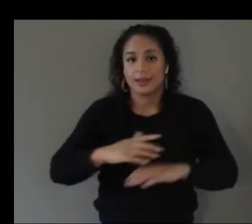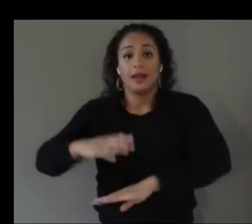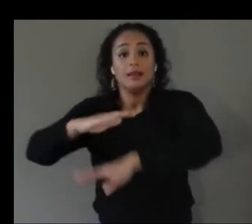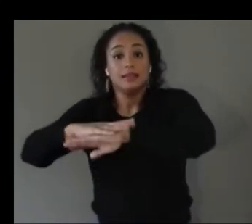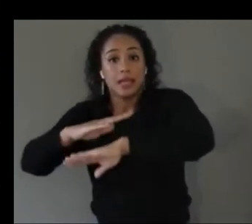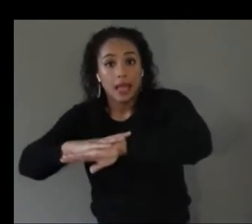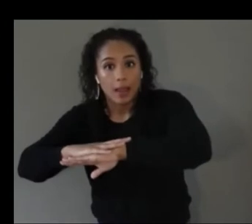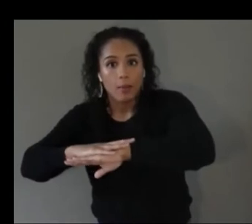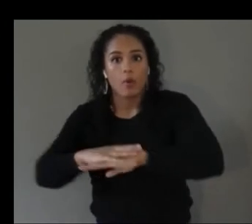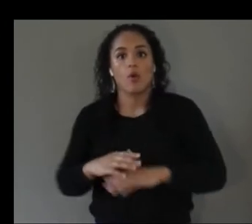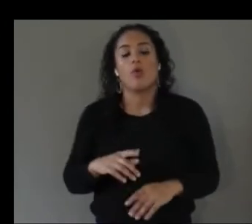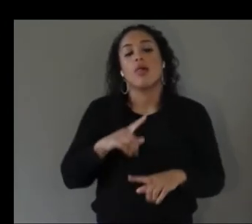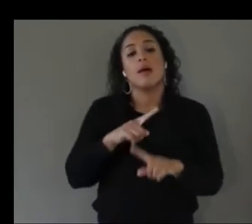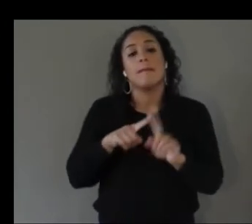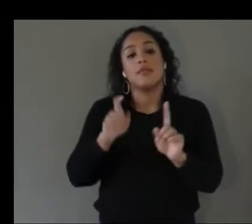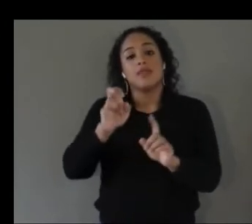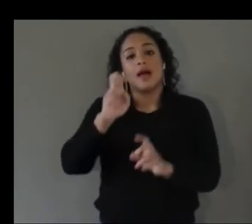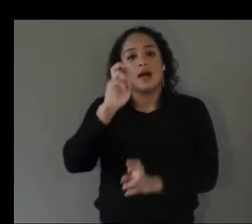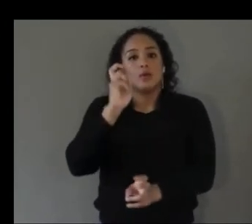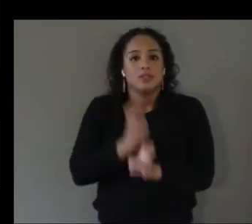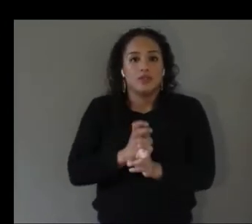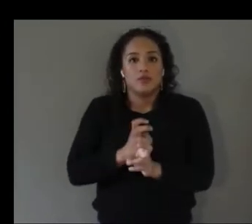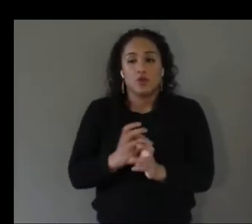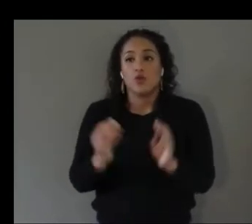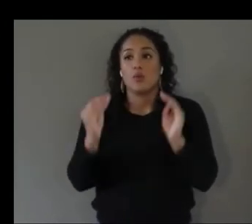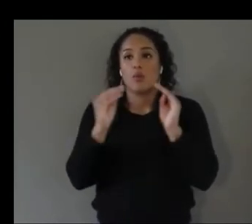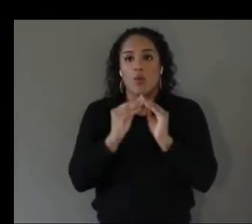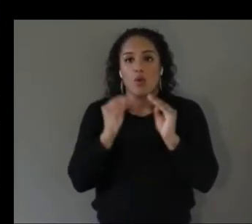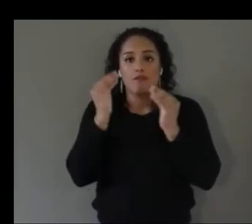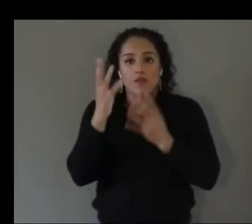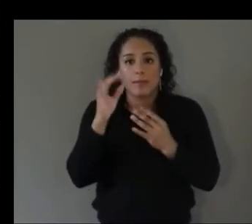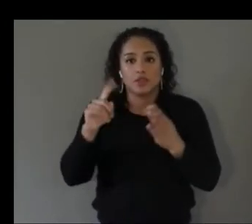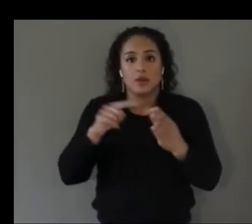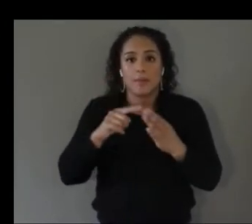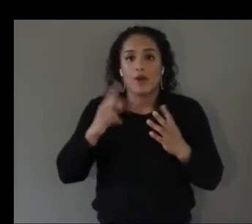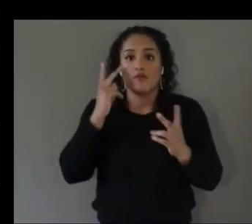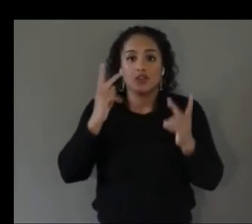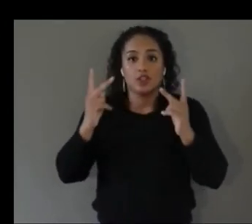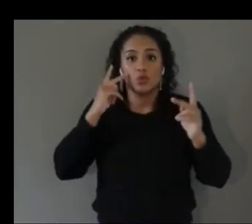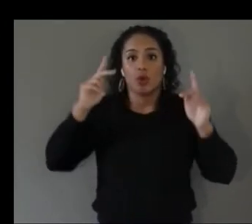the visual aspects around the scene so that's definitely an interesting area for future work